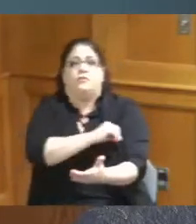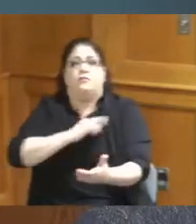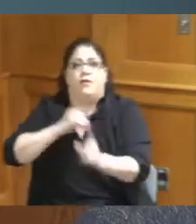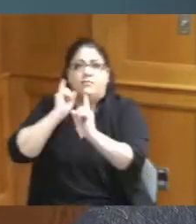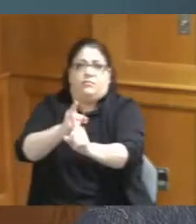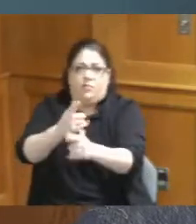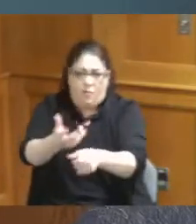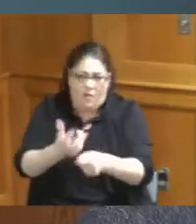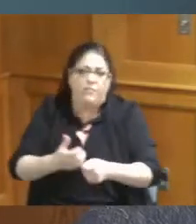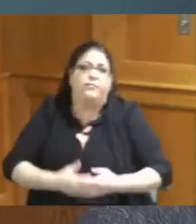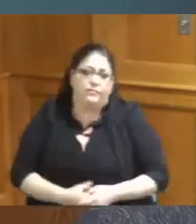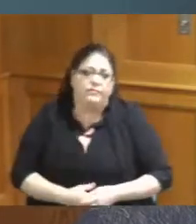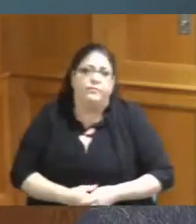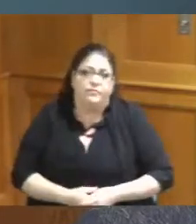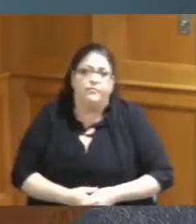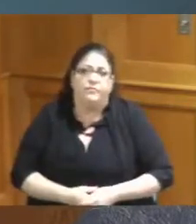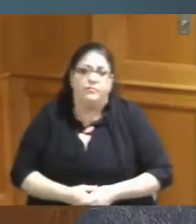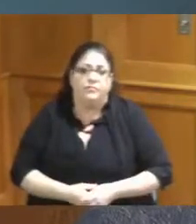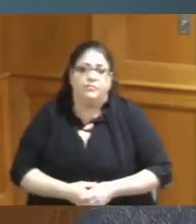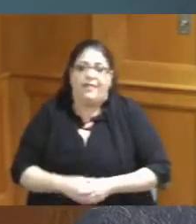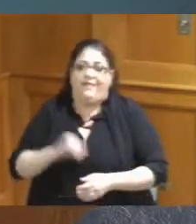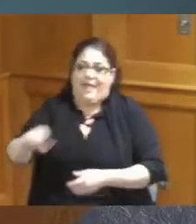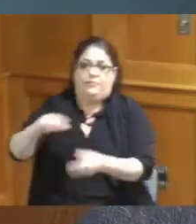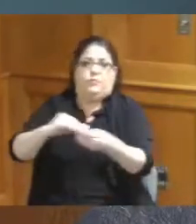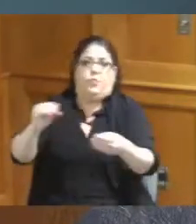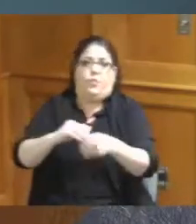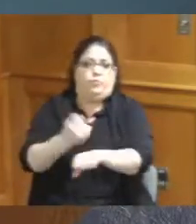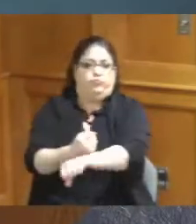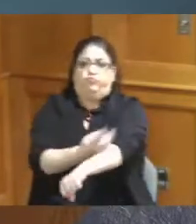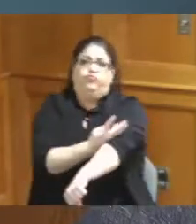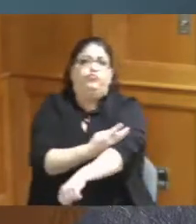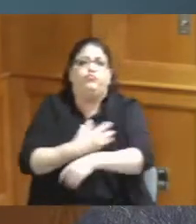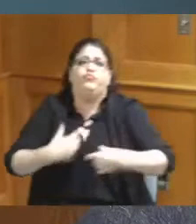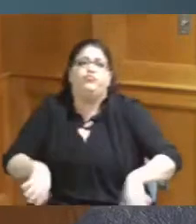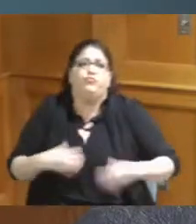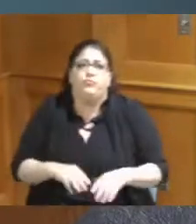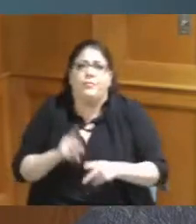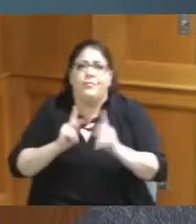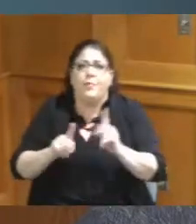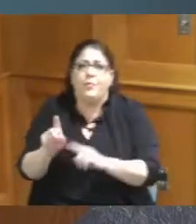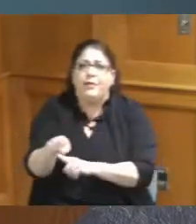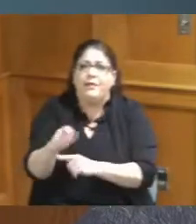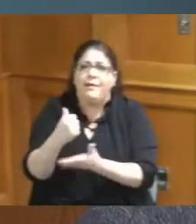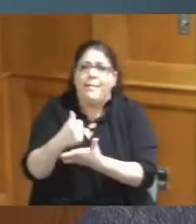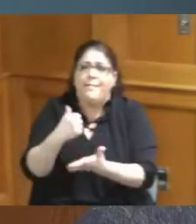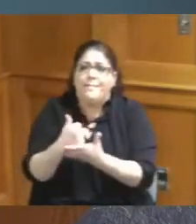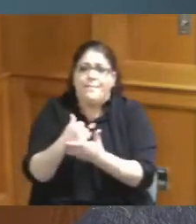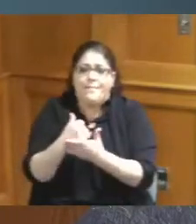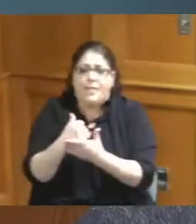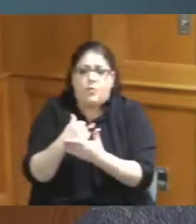the 513Relief bus the stories that you hear of people needing help has just been remarkable of